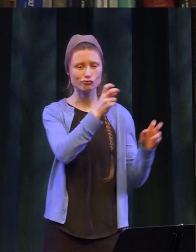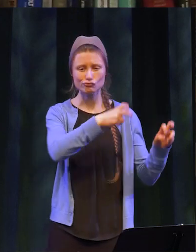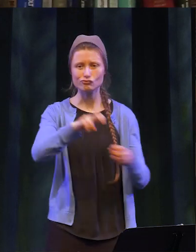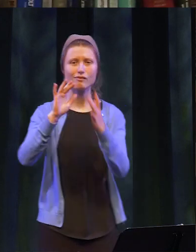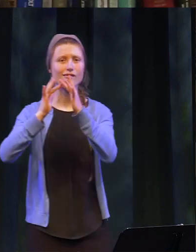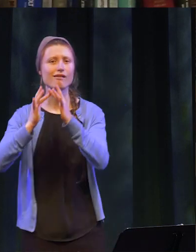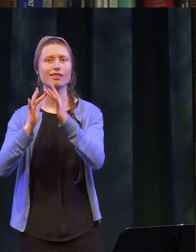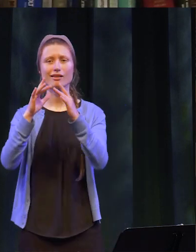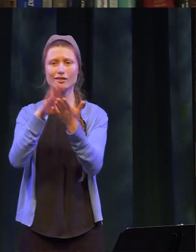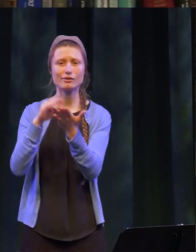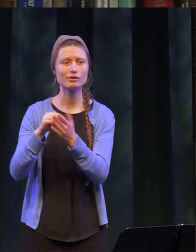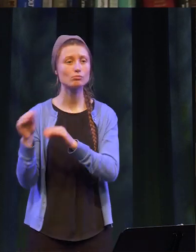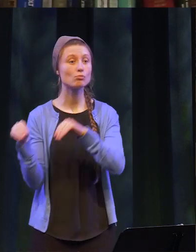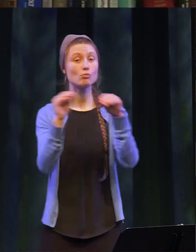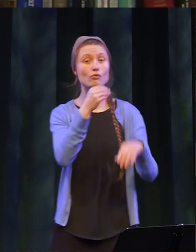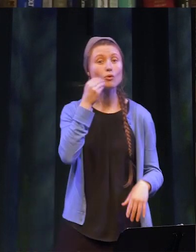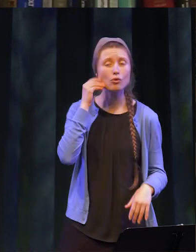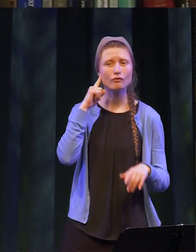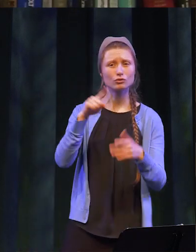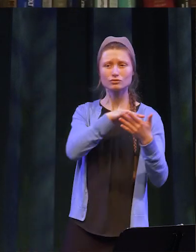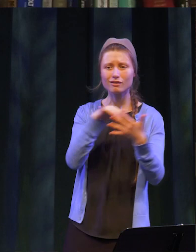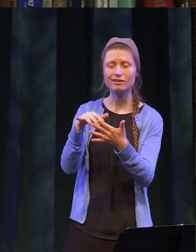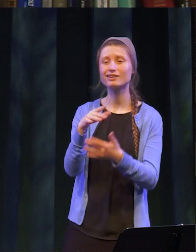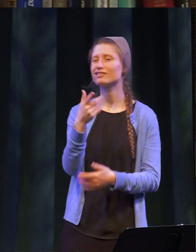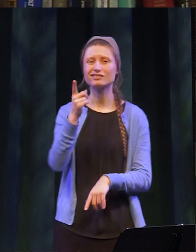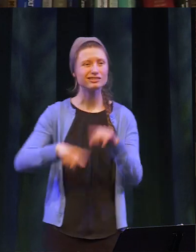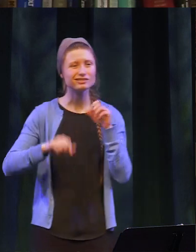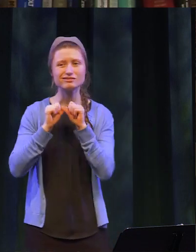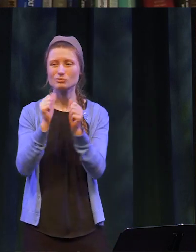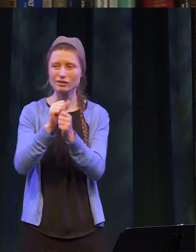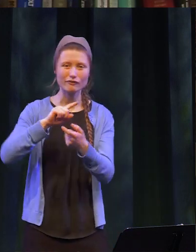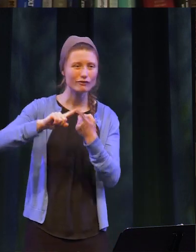move back home to continue your studies or not being able to be with your friends, teammates,